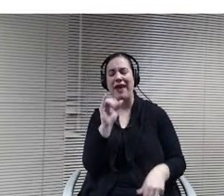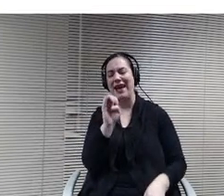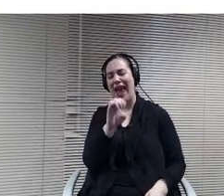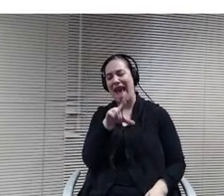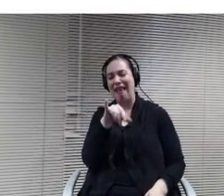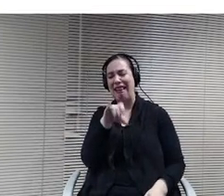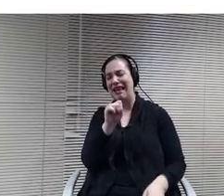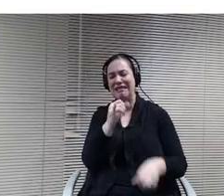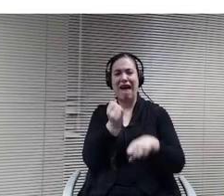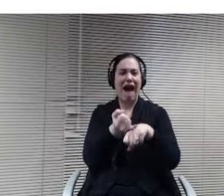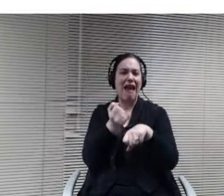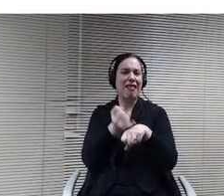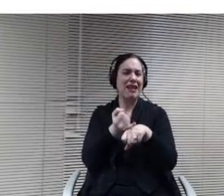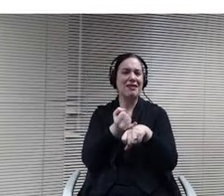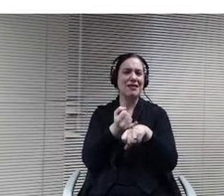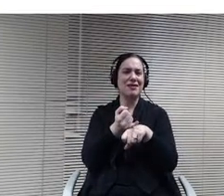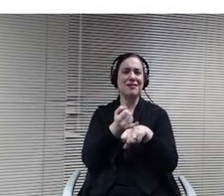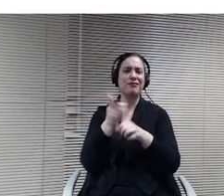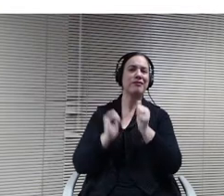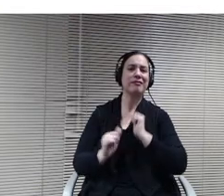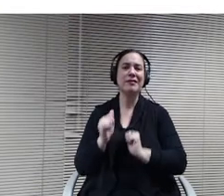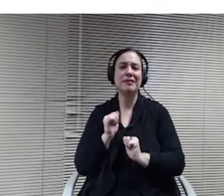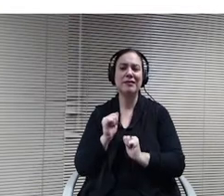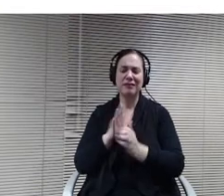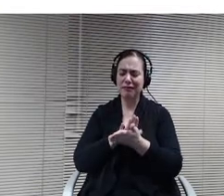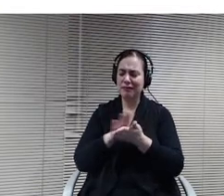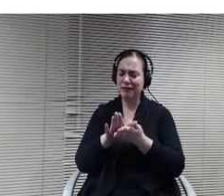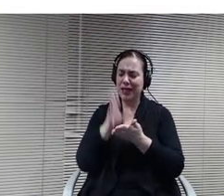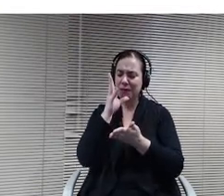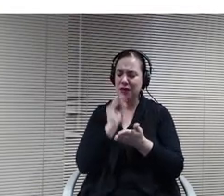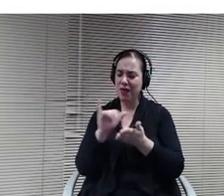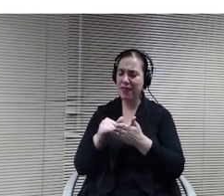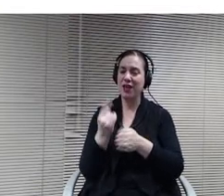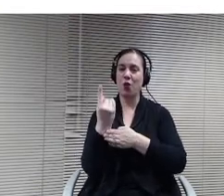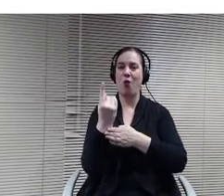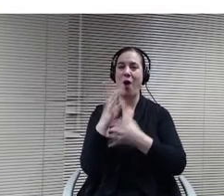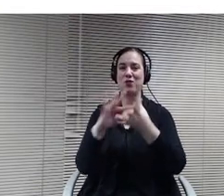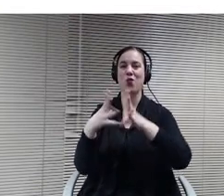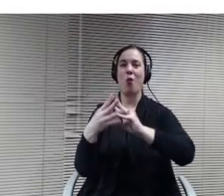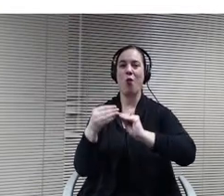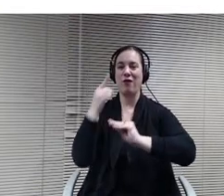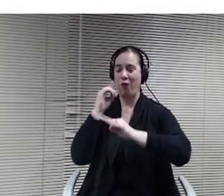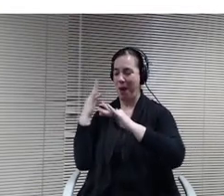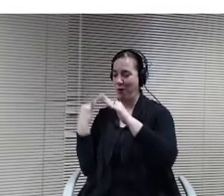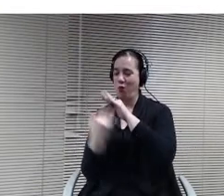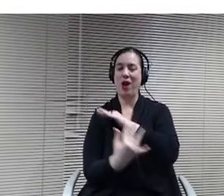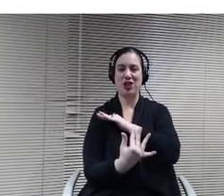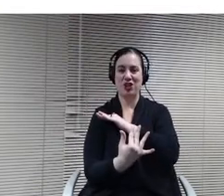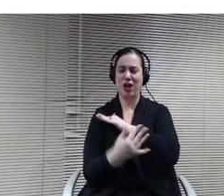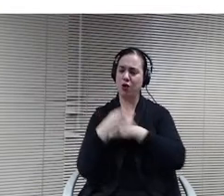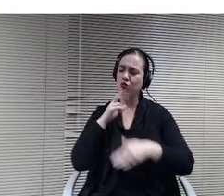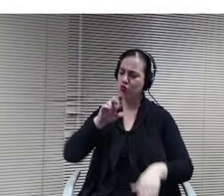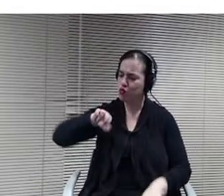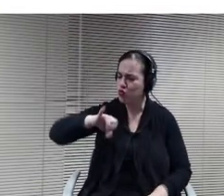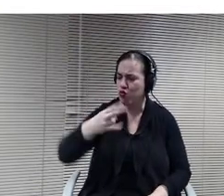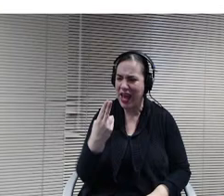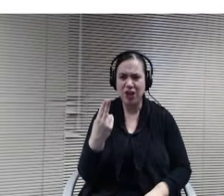and it represented one type of one story of immigration that was very rich and meaningful and I think they've added to that.